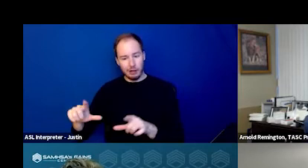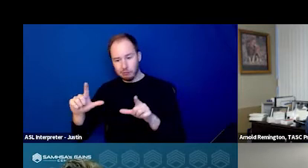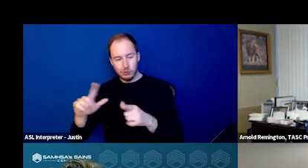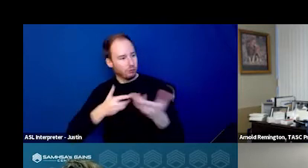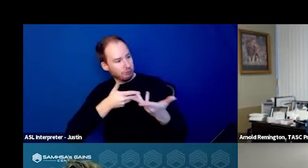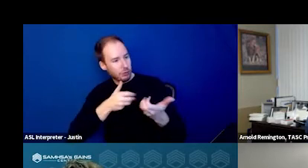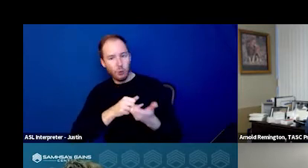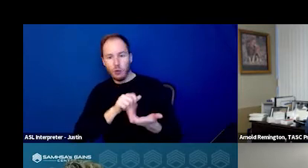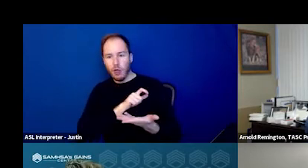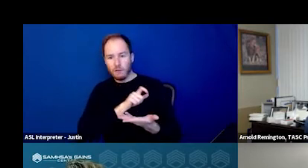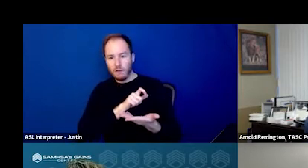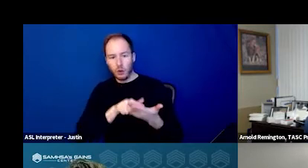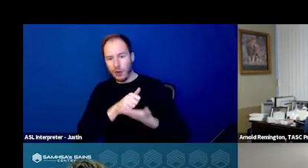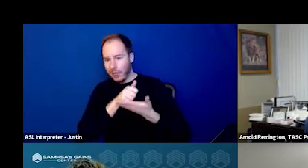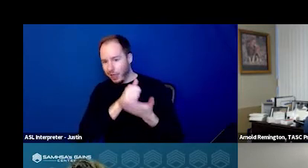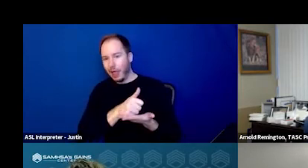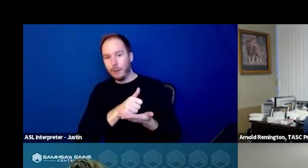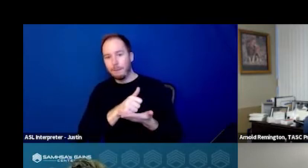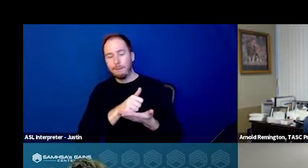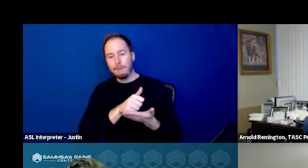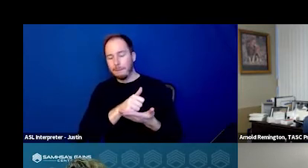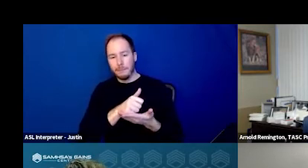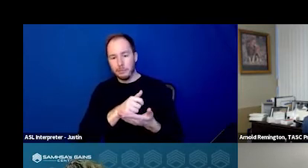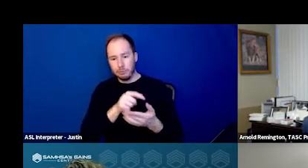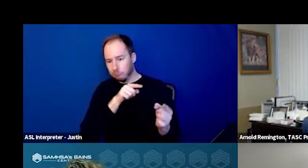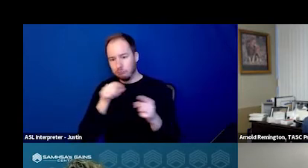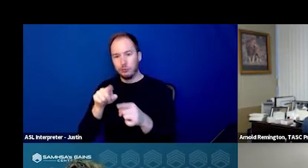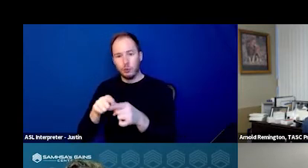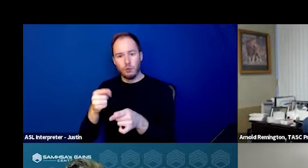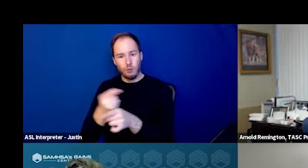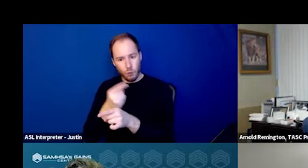officer get an individual to the Crisis Care Center